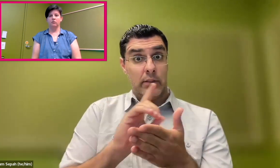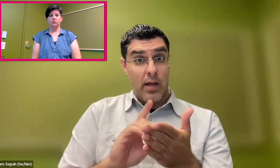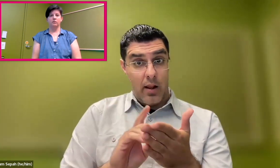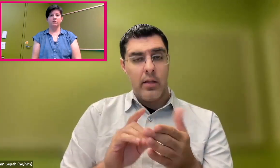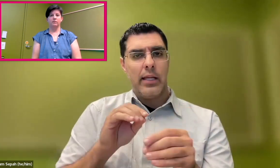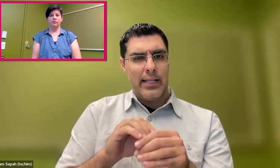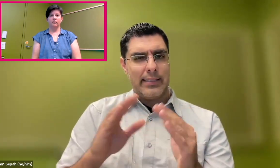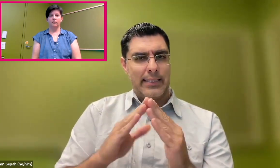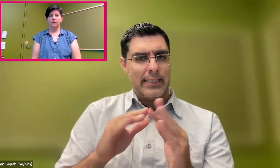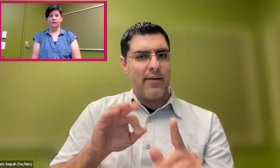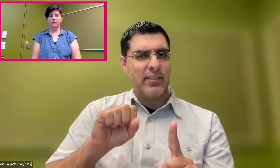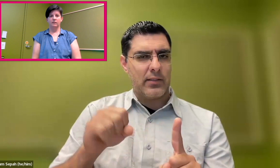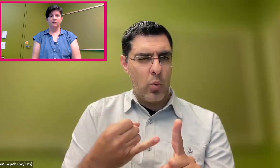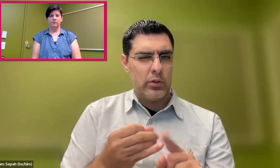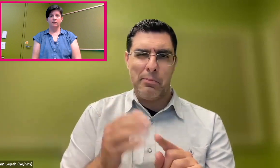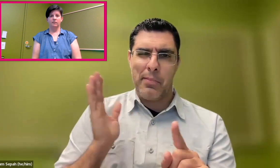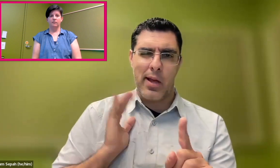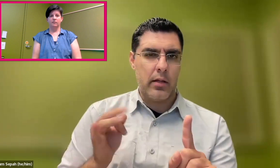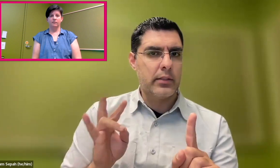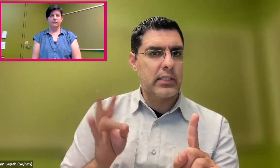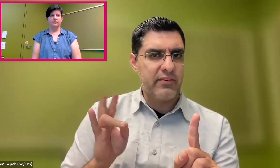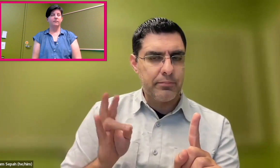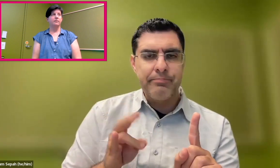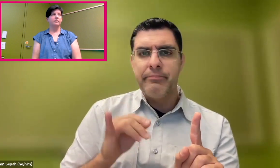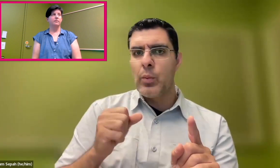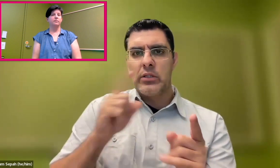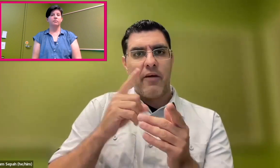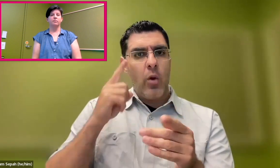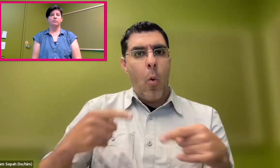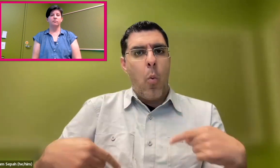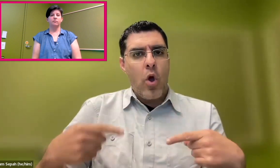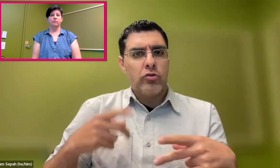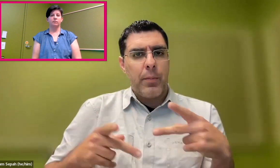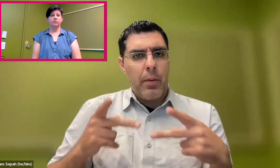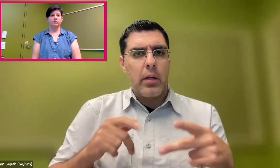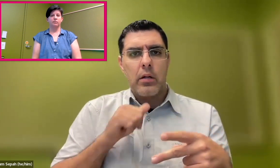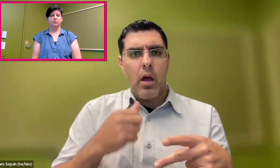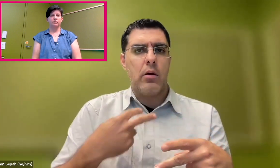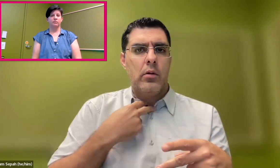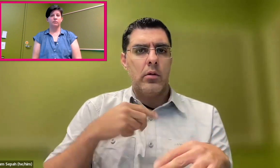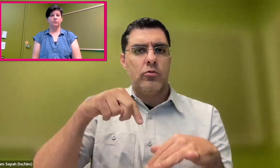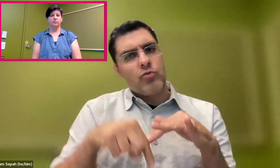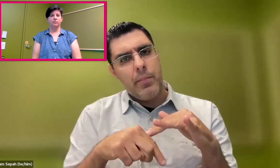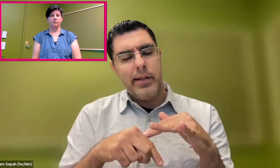that's another example of universal design. In the city of San Jose, in the '70s,